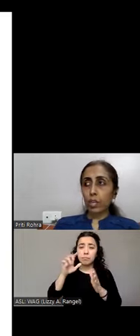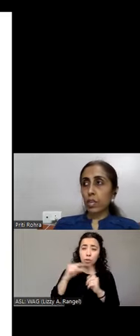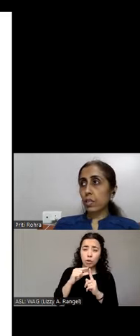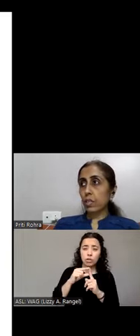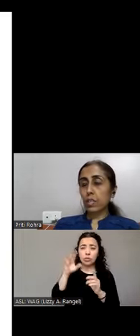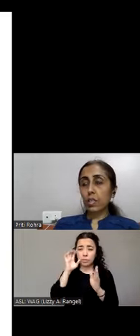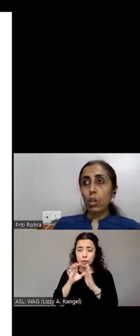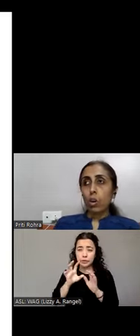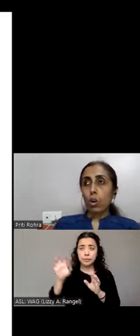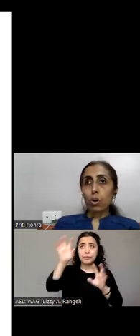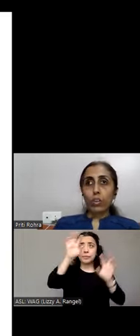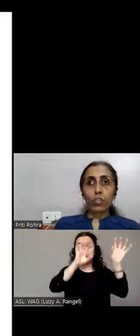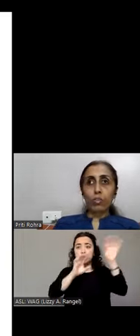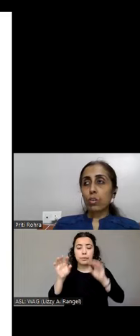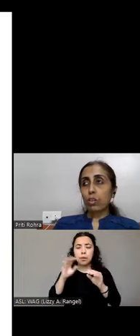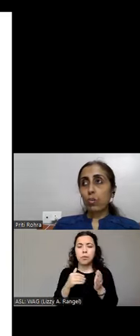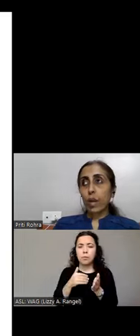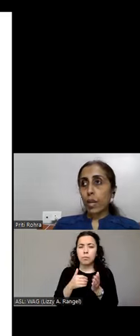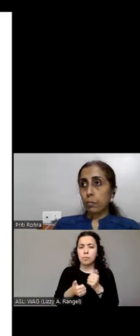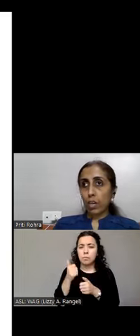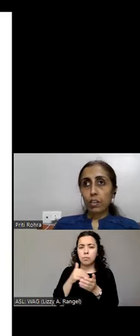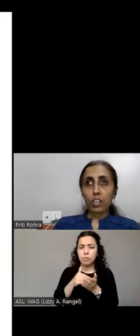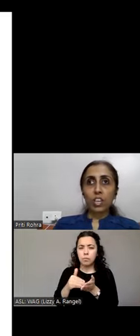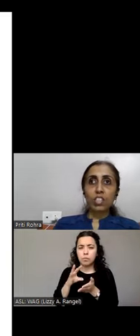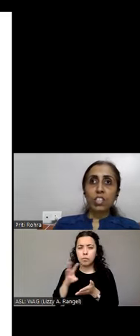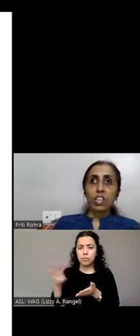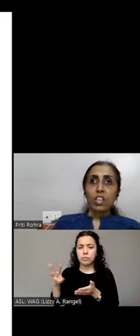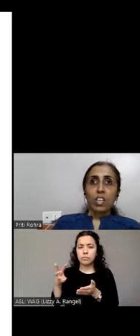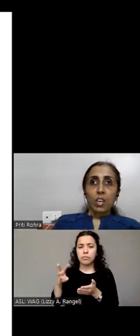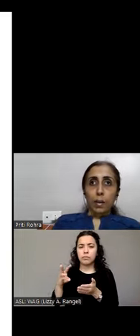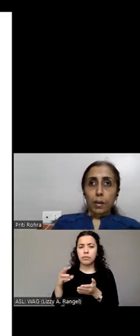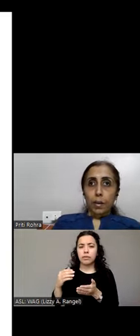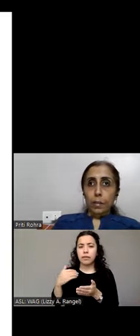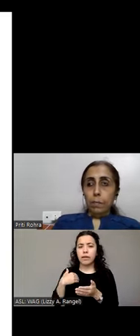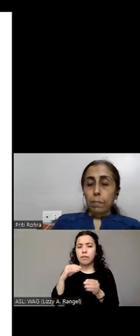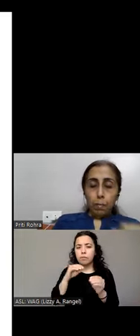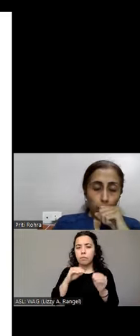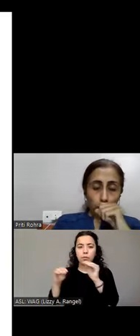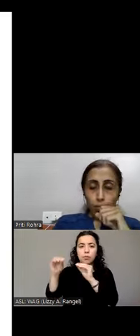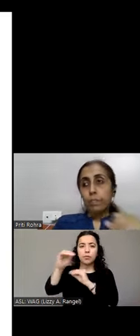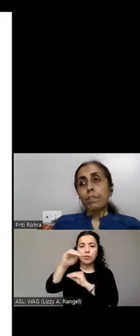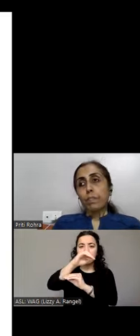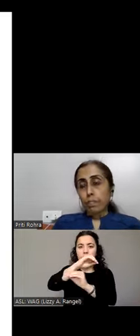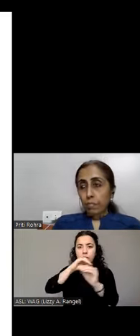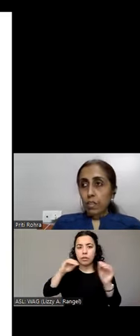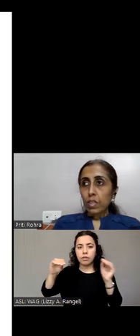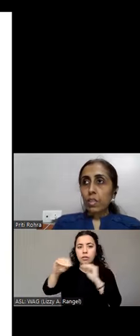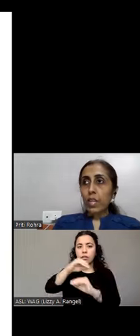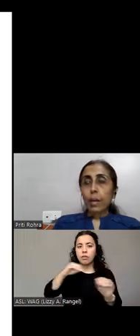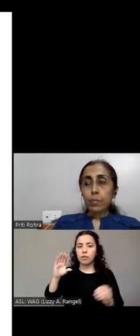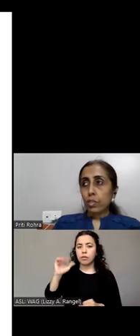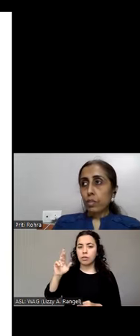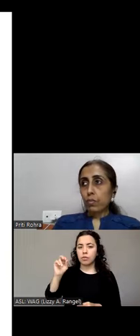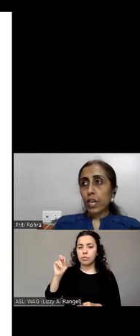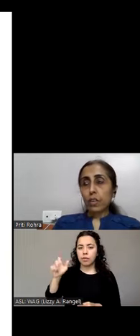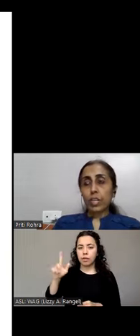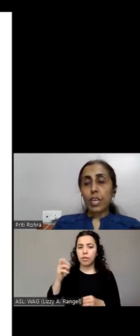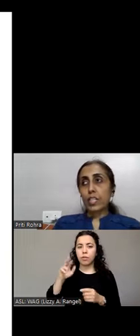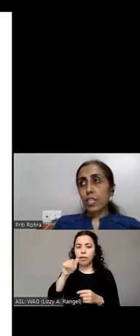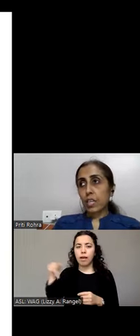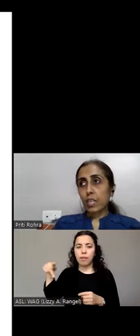carrousel. Or if you see on the mobile app side of things the apps would have a getting started